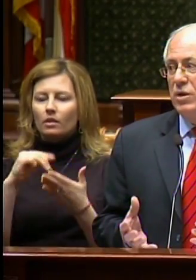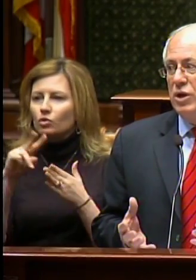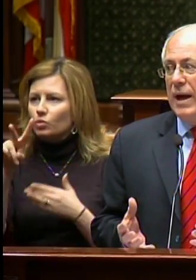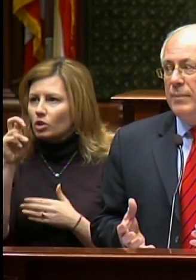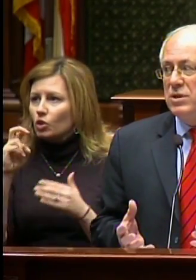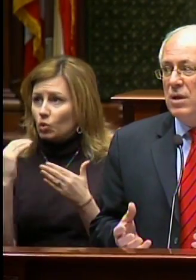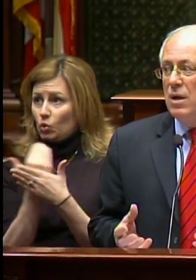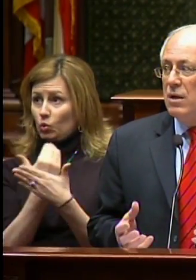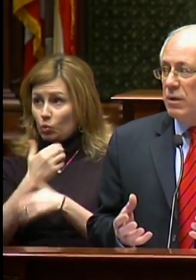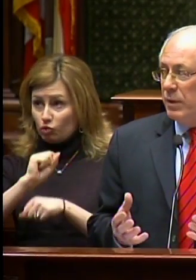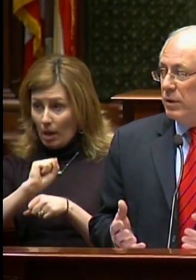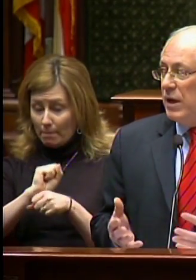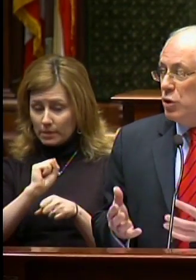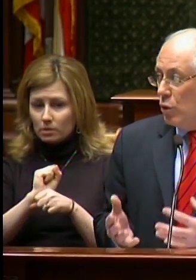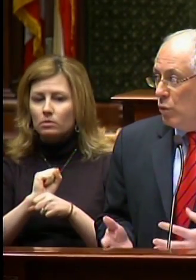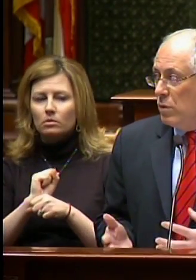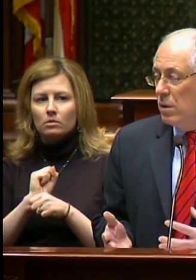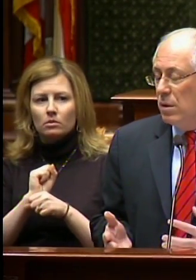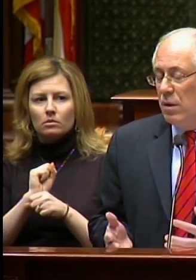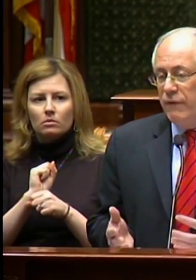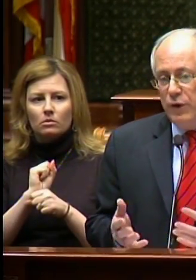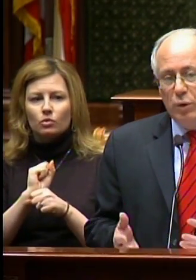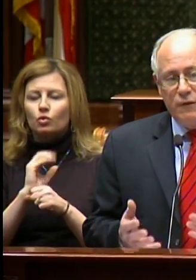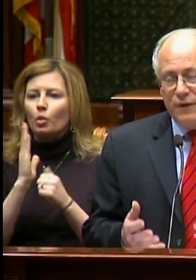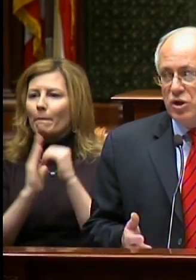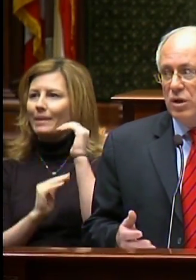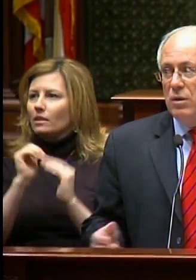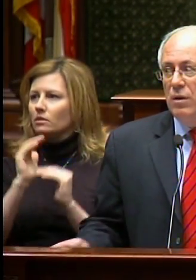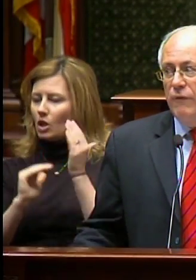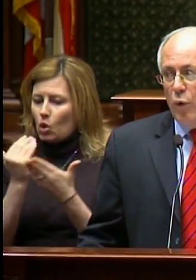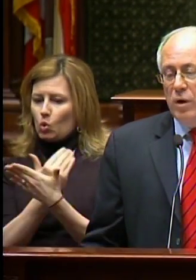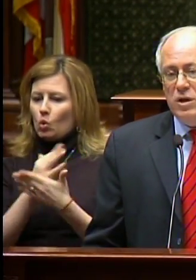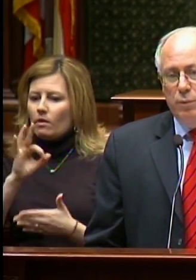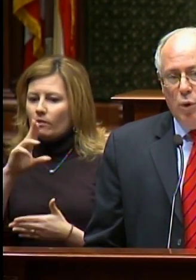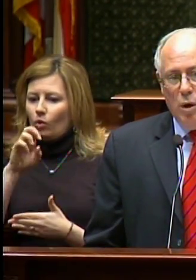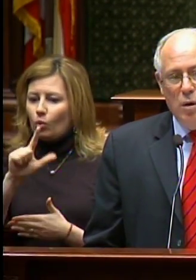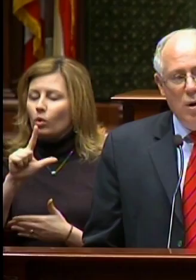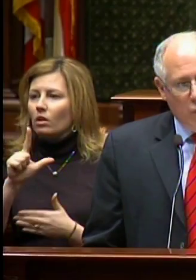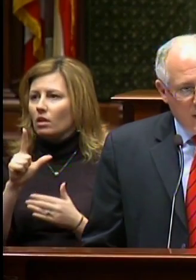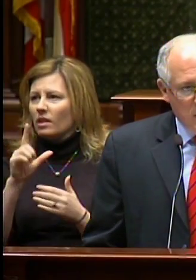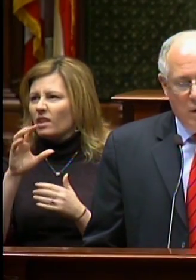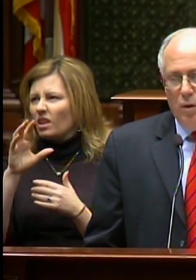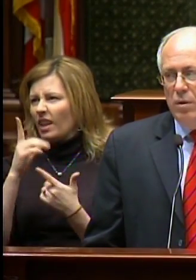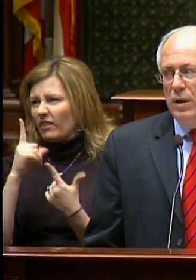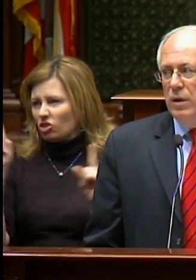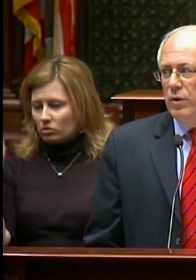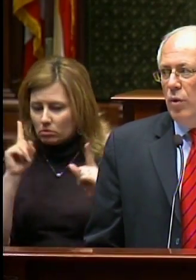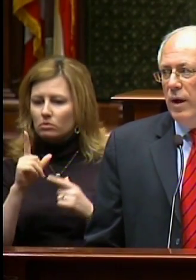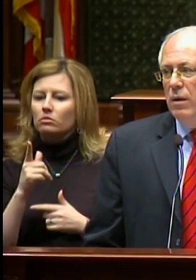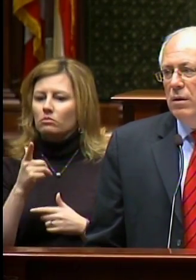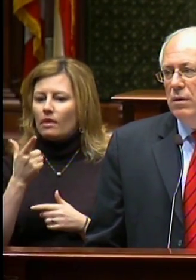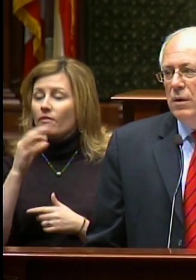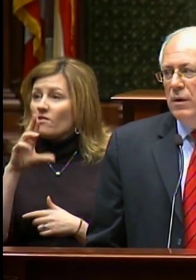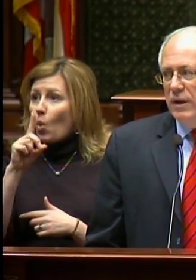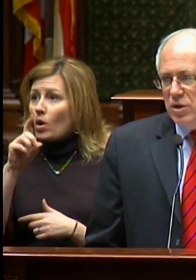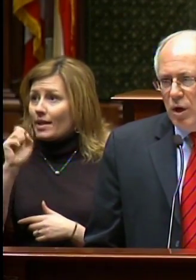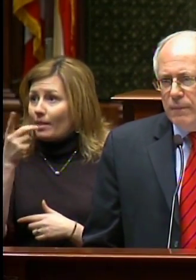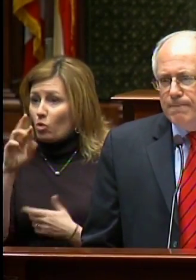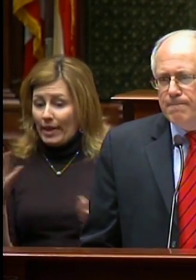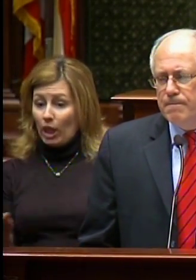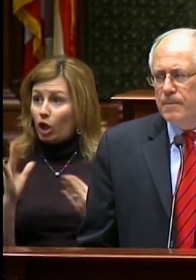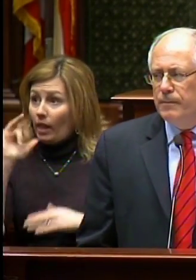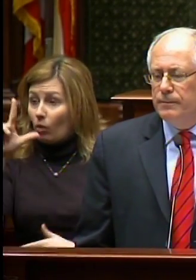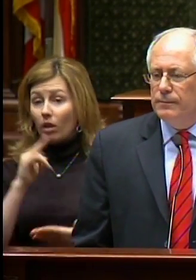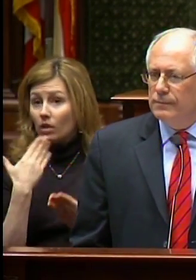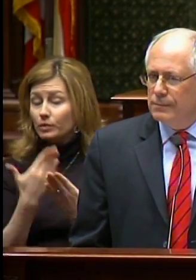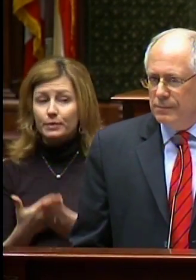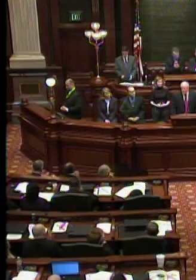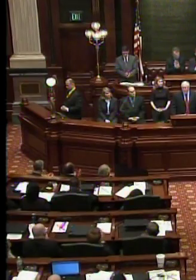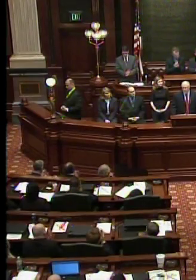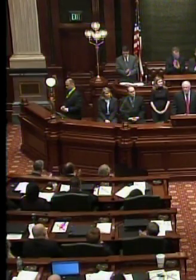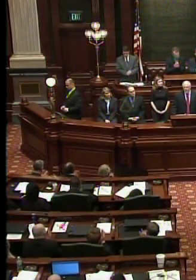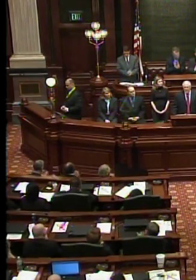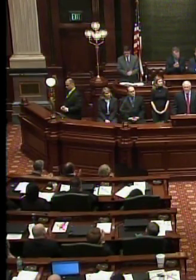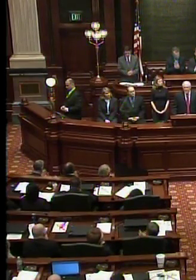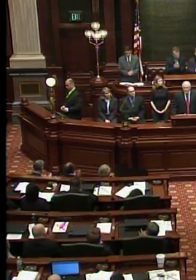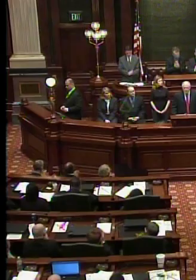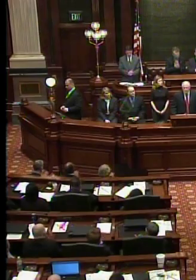jobs to build the new fuel-efficient Ford Explorer right here in Illinois. That’s